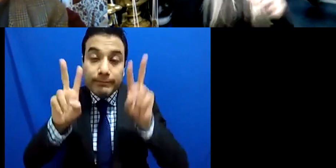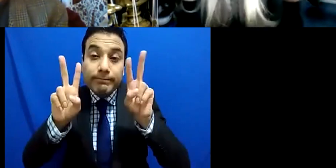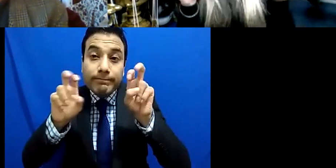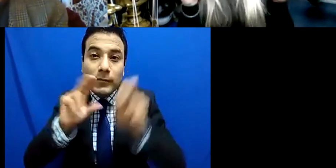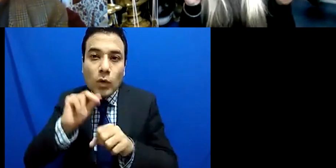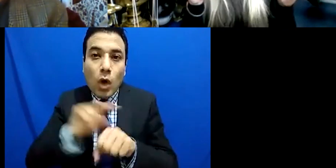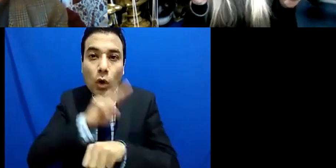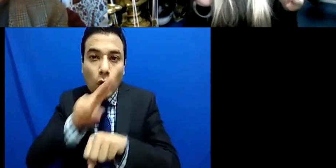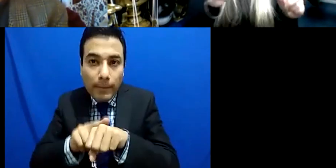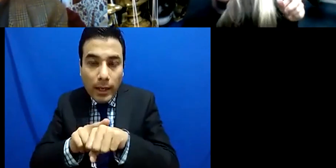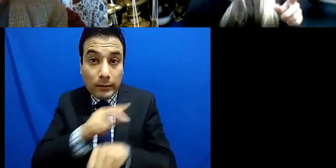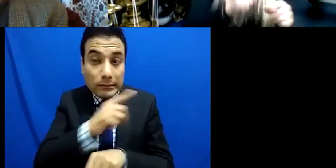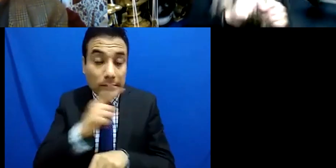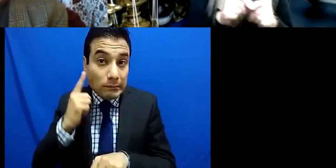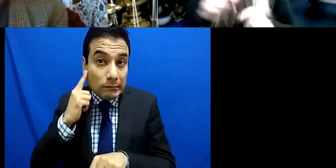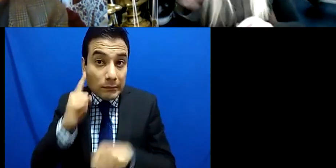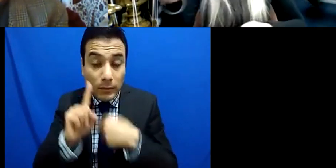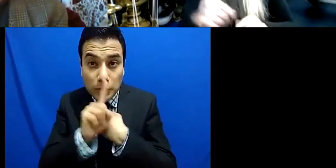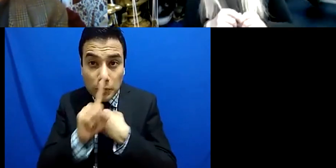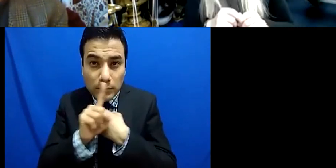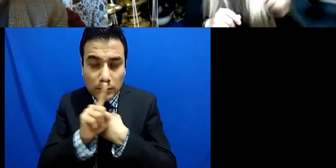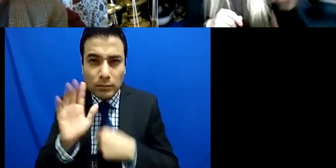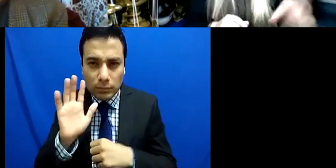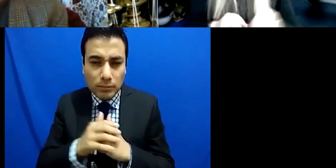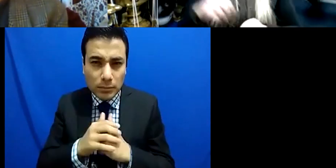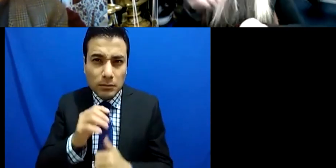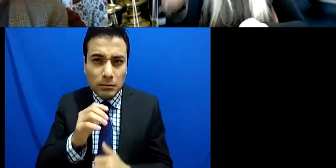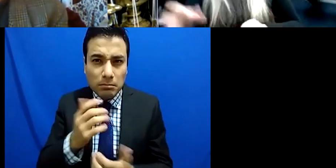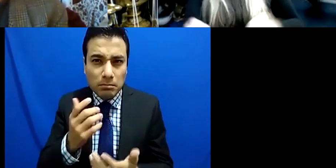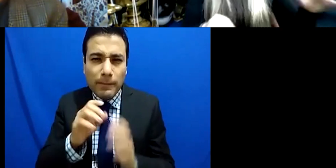choose people because, they've got no arms, they've got no legs, they're blind, they're death, they're